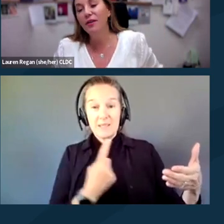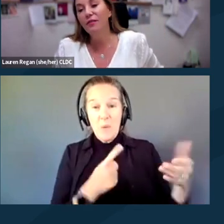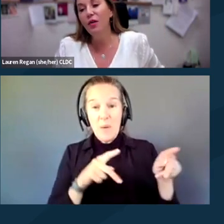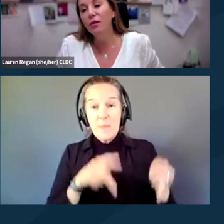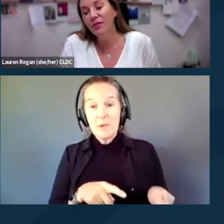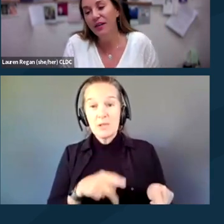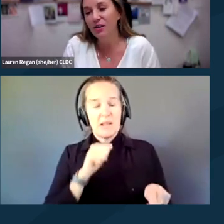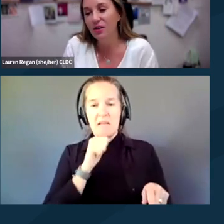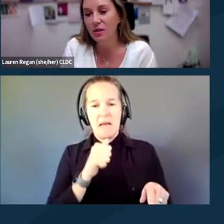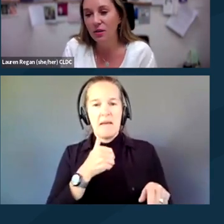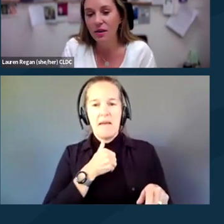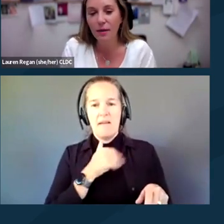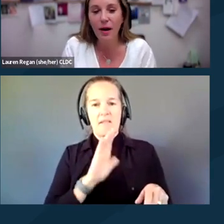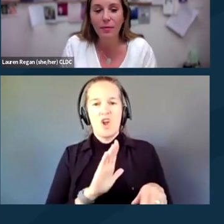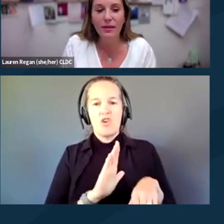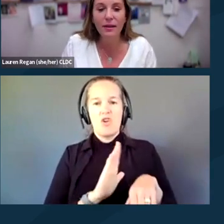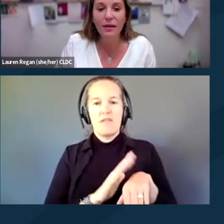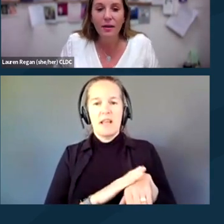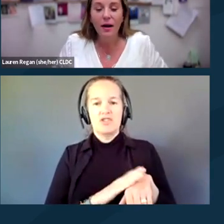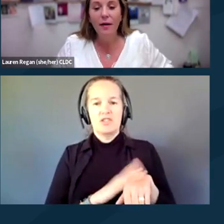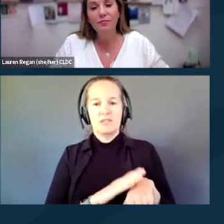their phone notifications turned on properly.